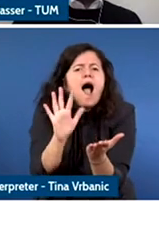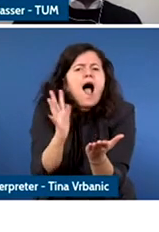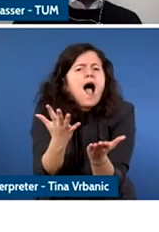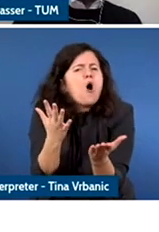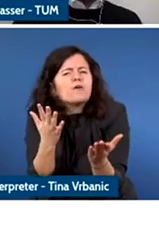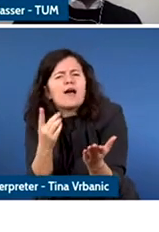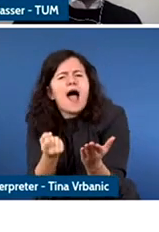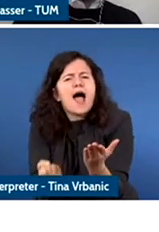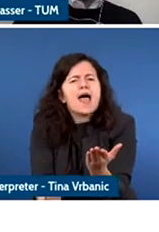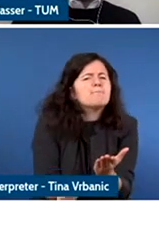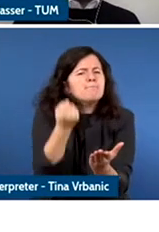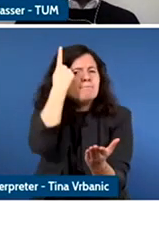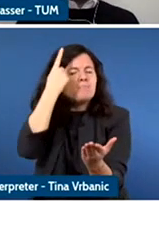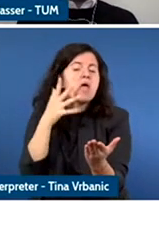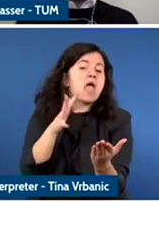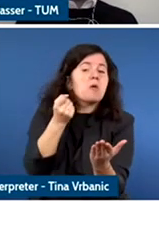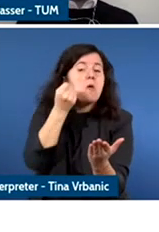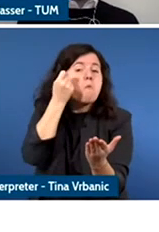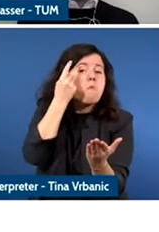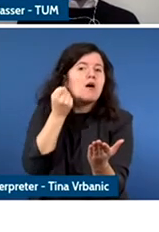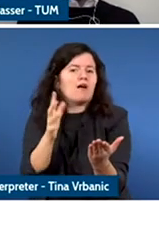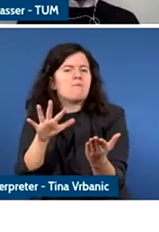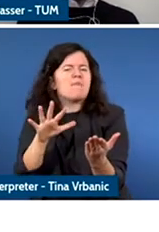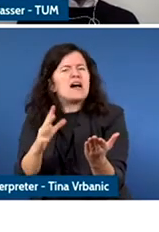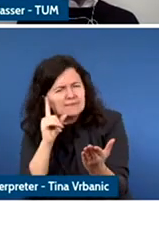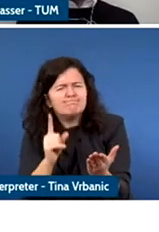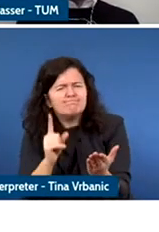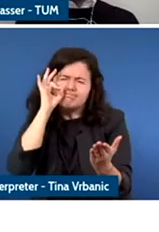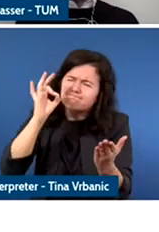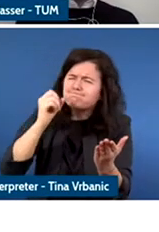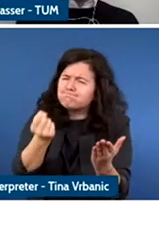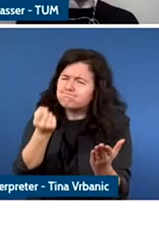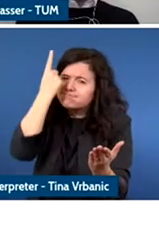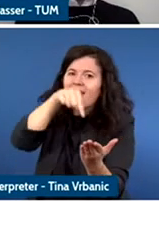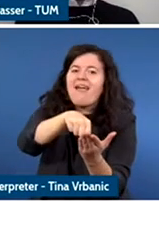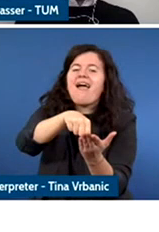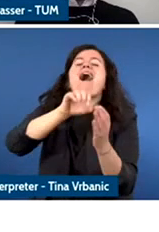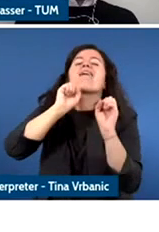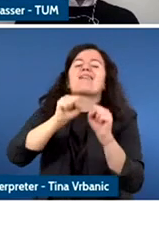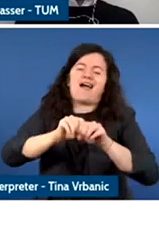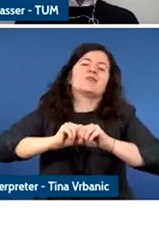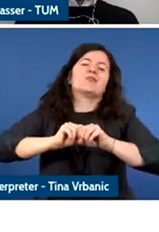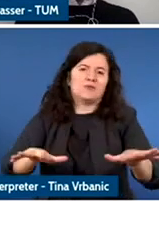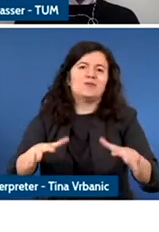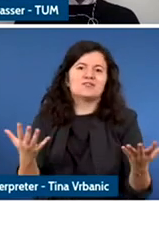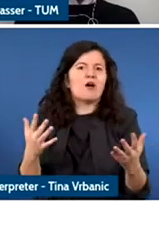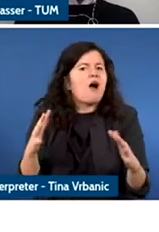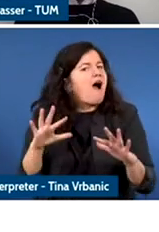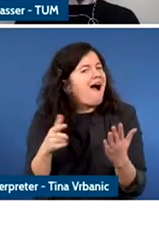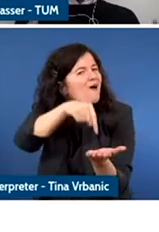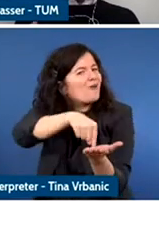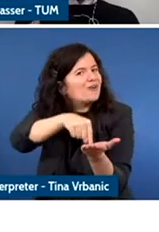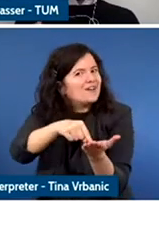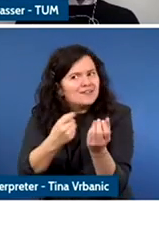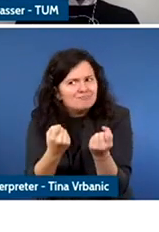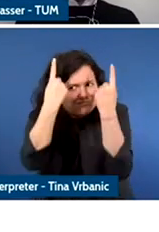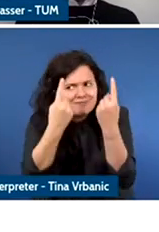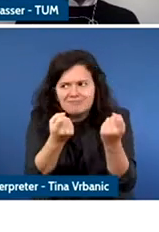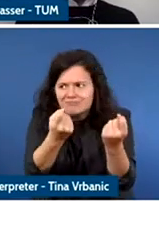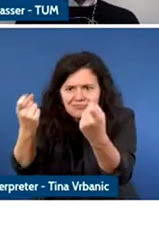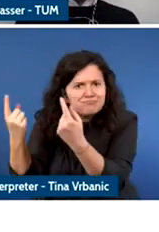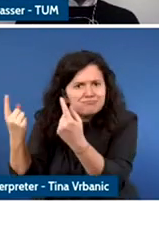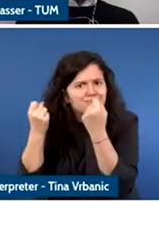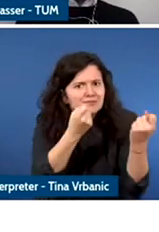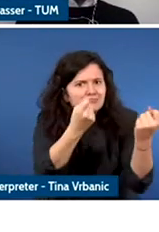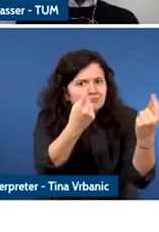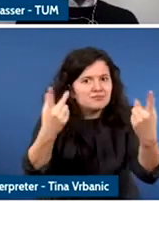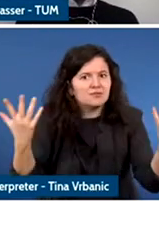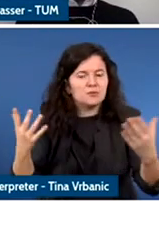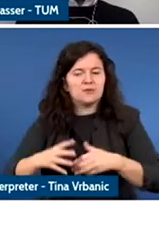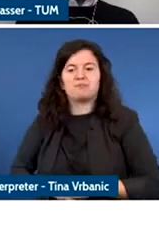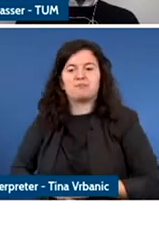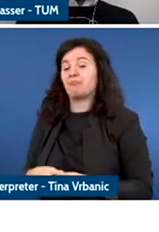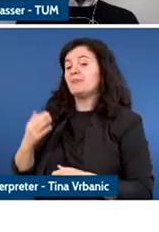And I'll give you an example just briefly, we at the Bergman line centre my previous